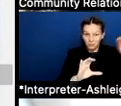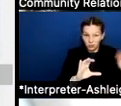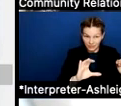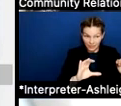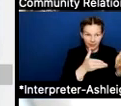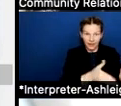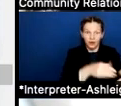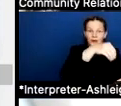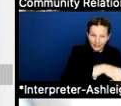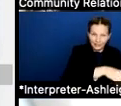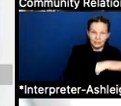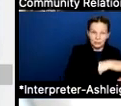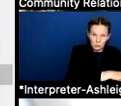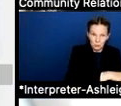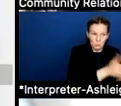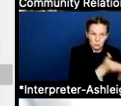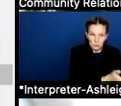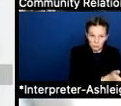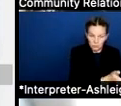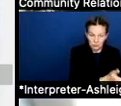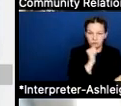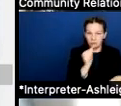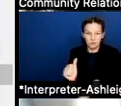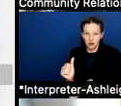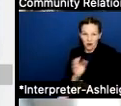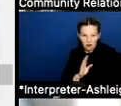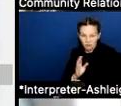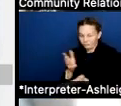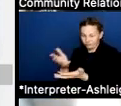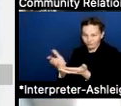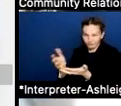Since '21, '22, and '23,